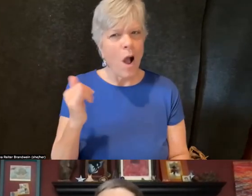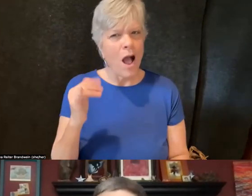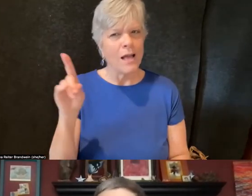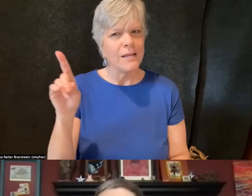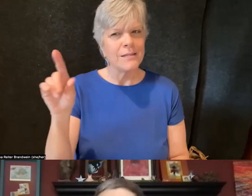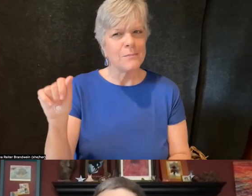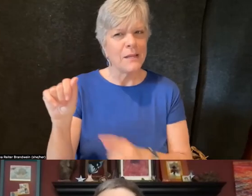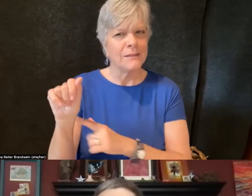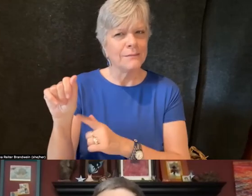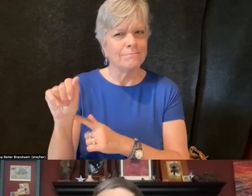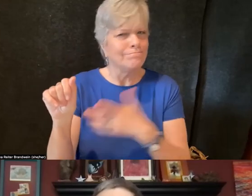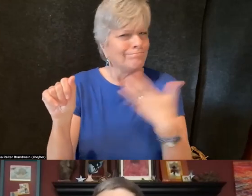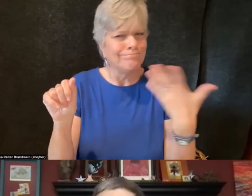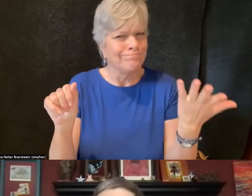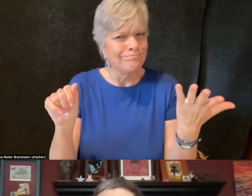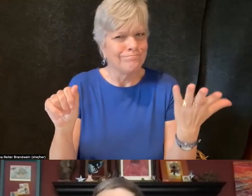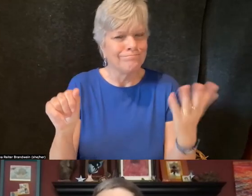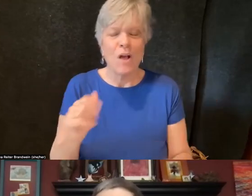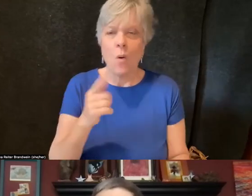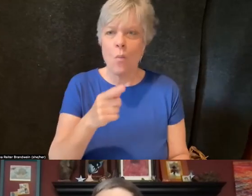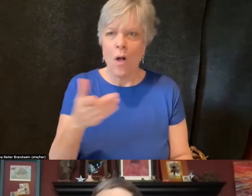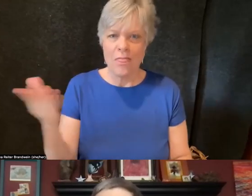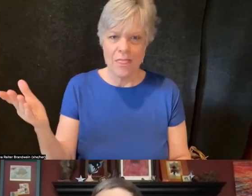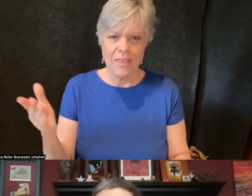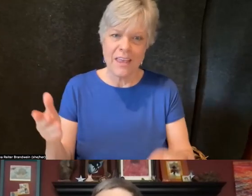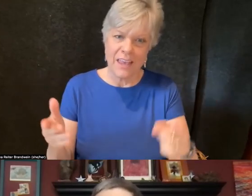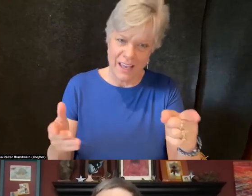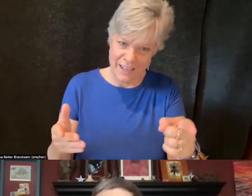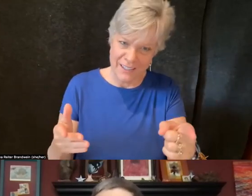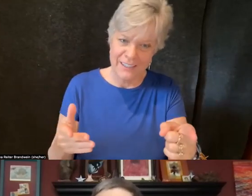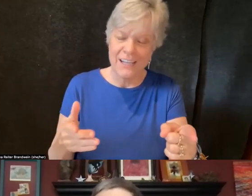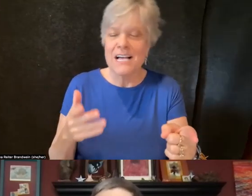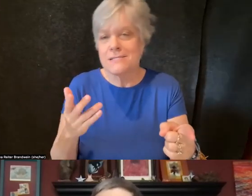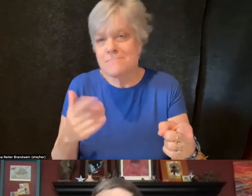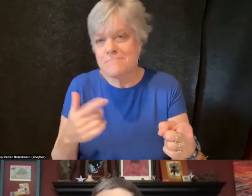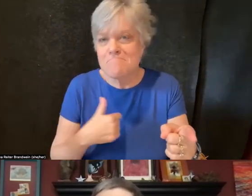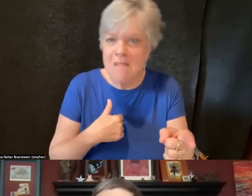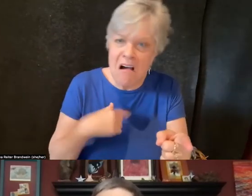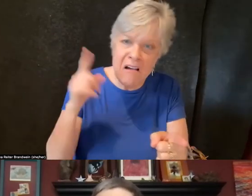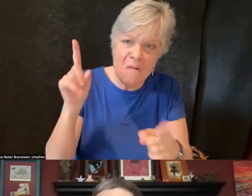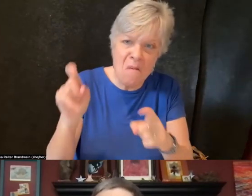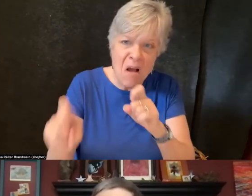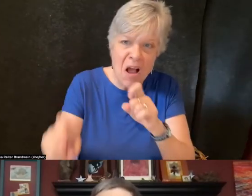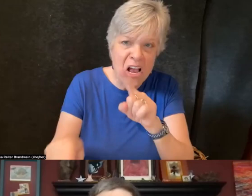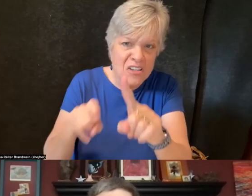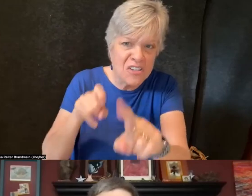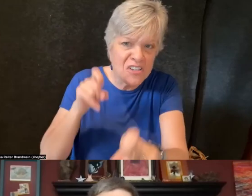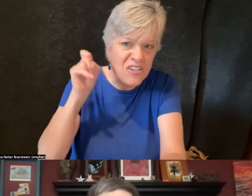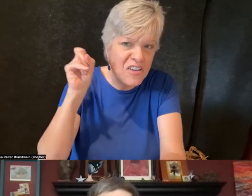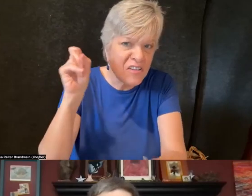One thing, and push back perhaps, I have started and have always known,